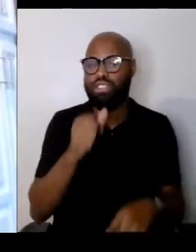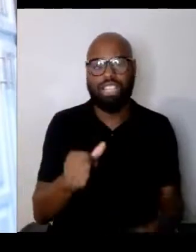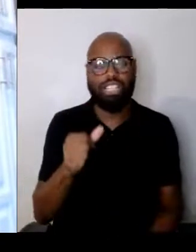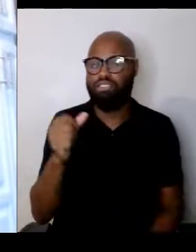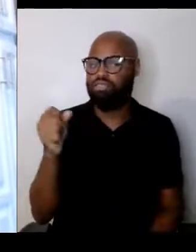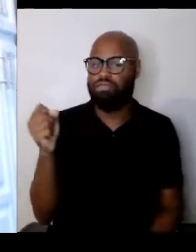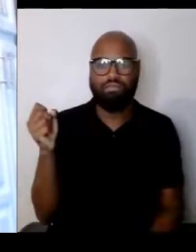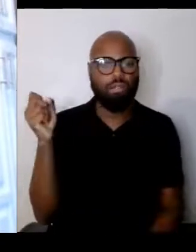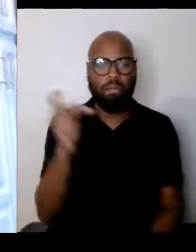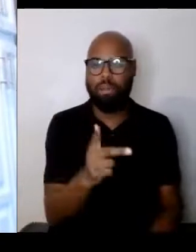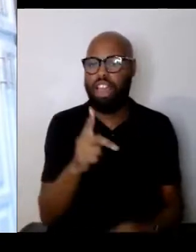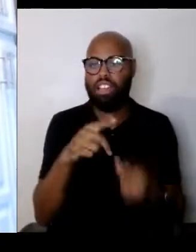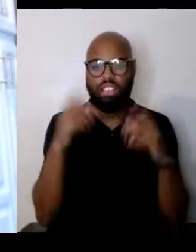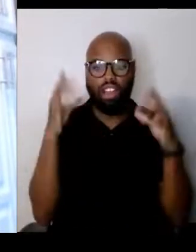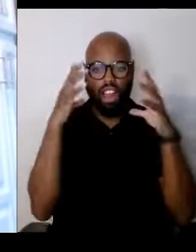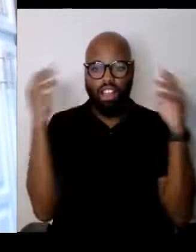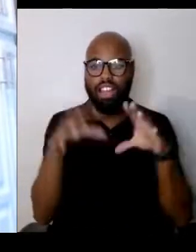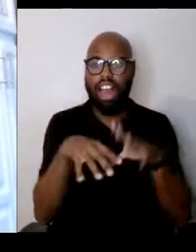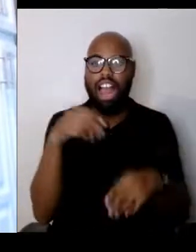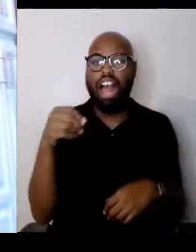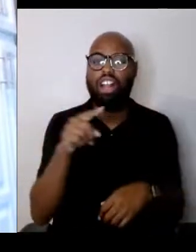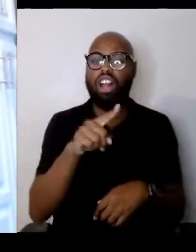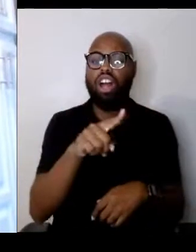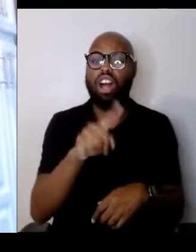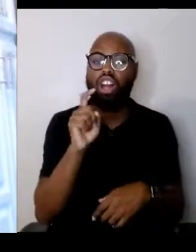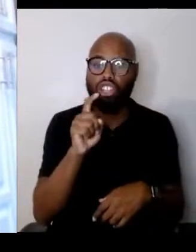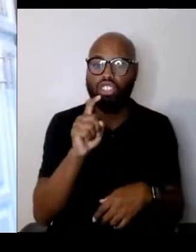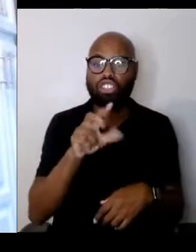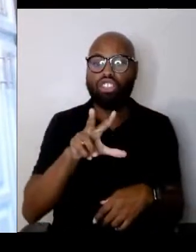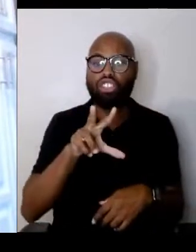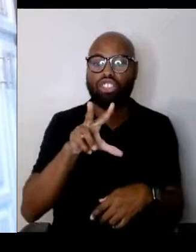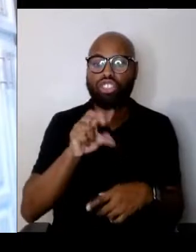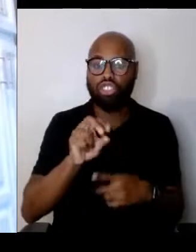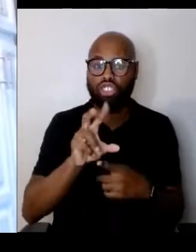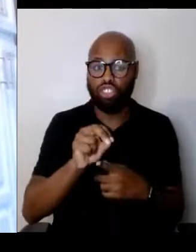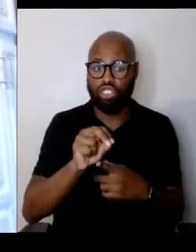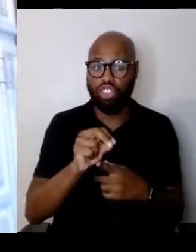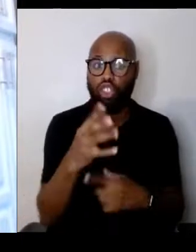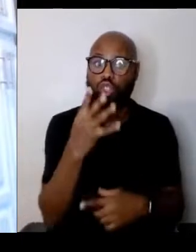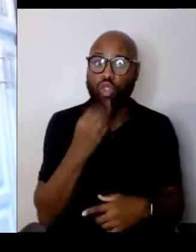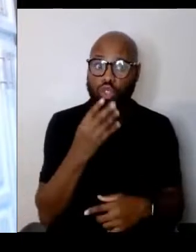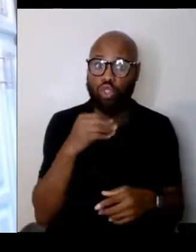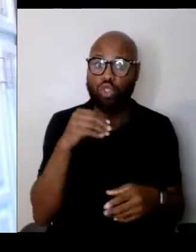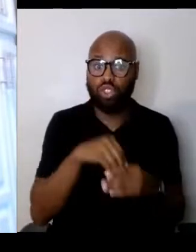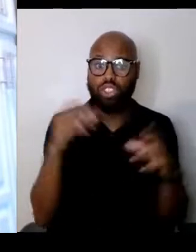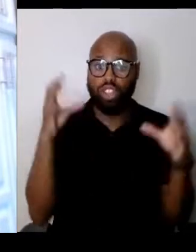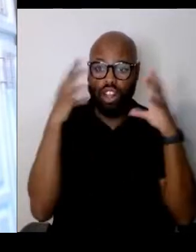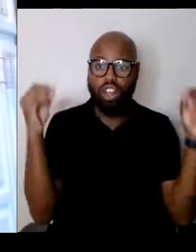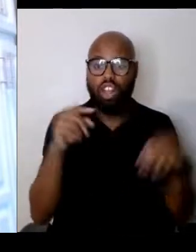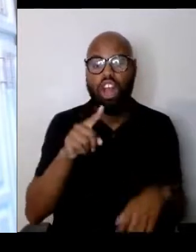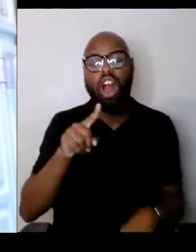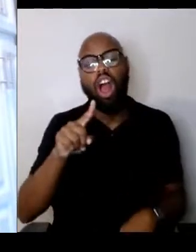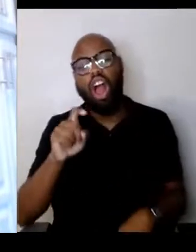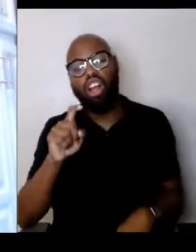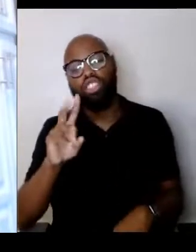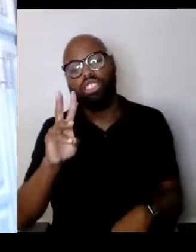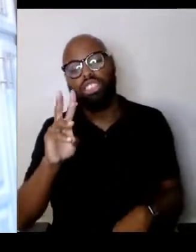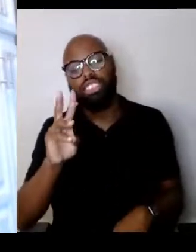and out of 130 Jews in Holland, 106 or 107 did not return